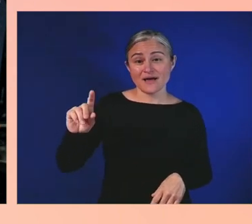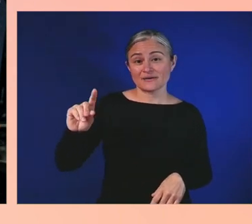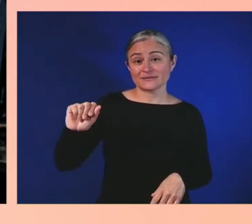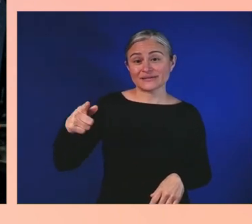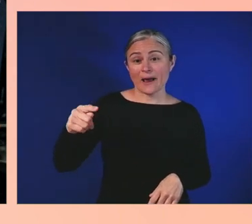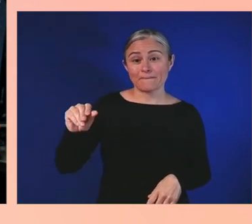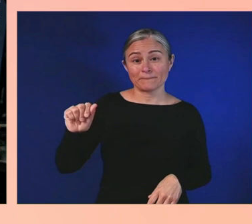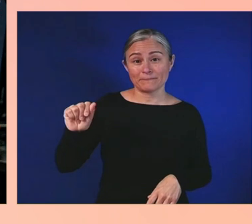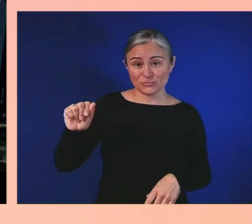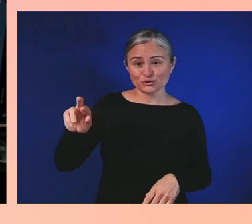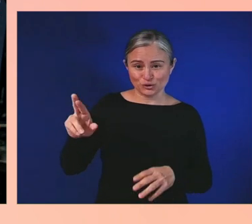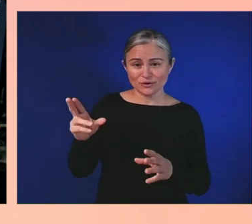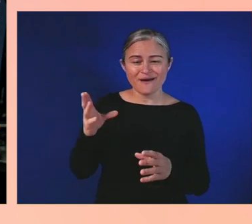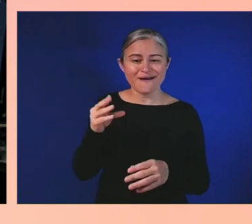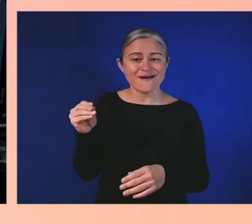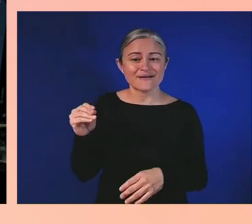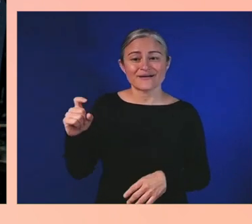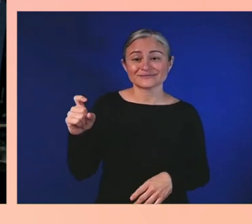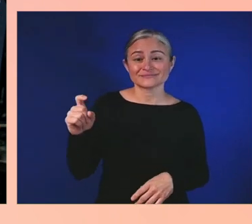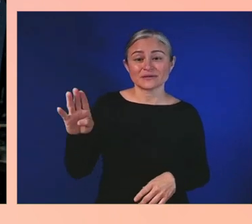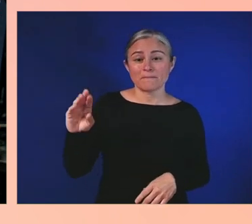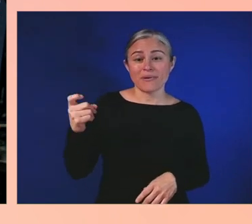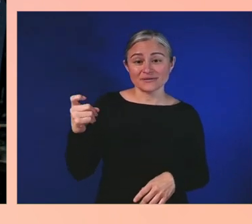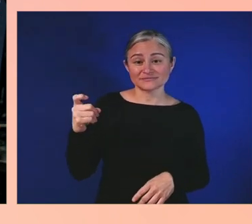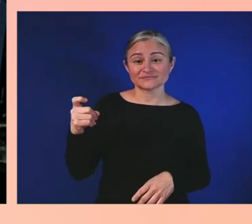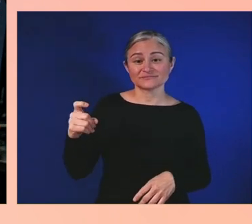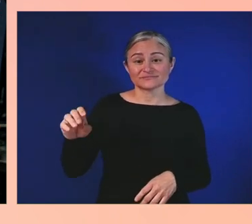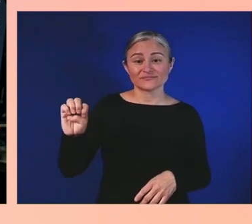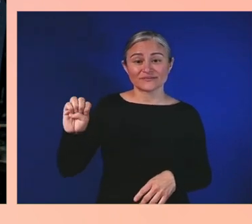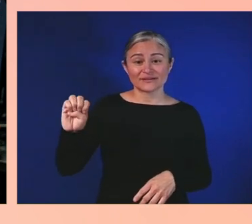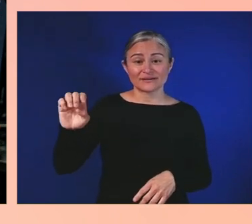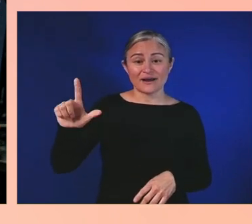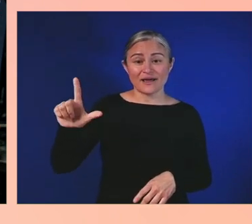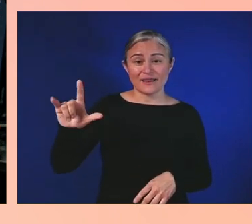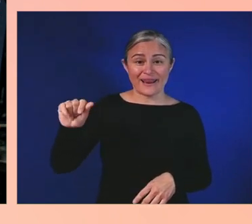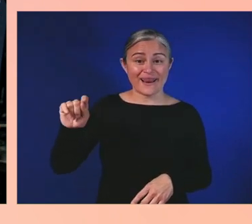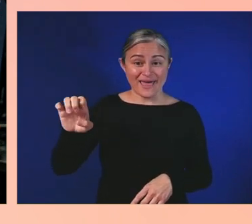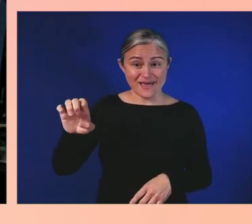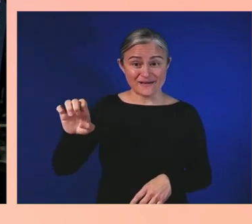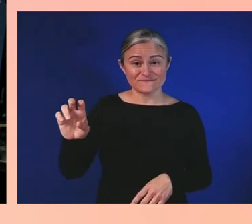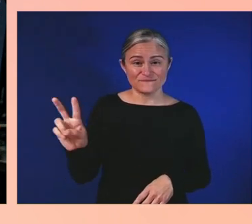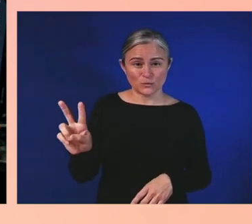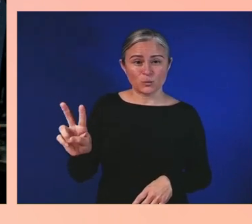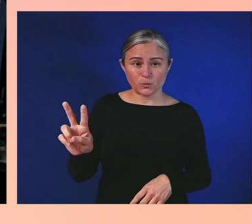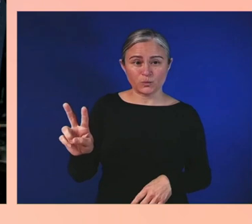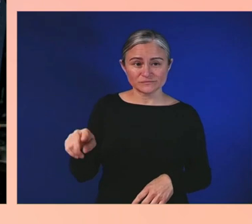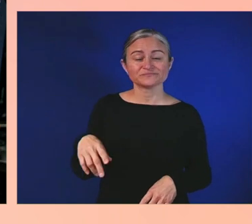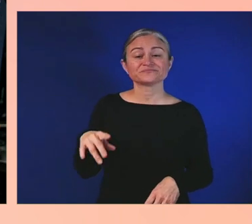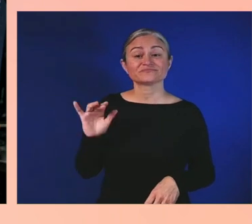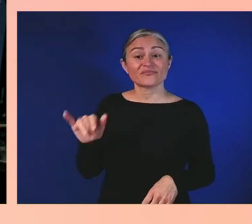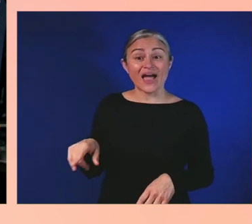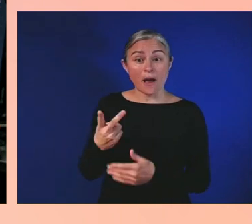They work both simultaneously through the copilot system. With the switches that are actually attached